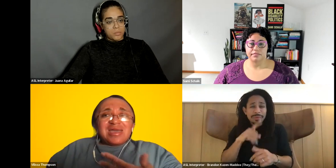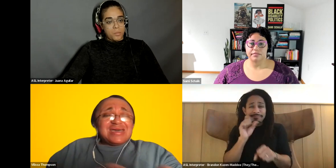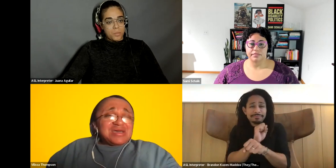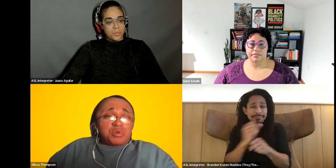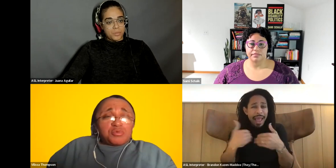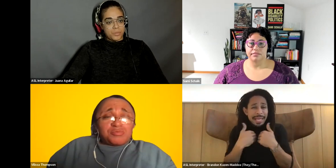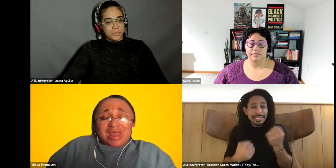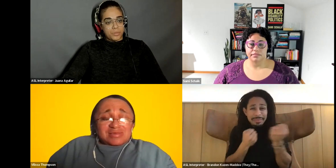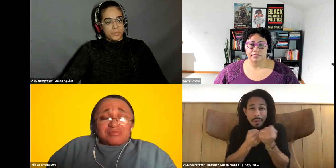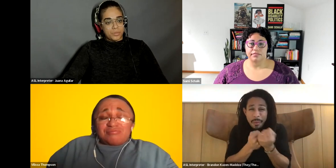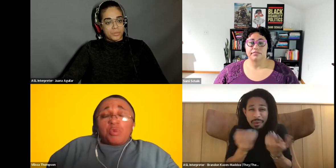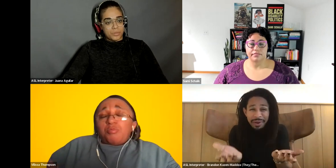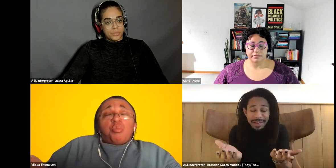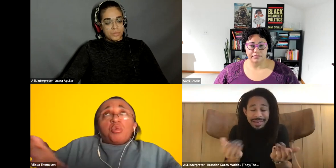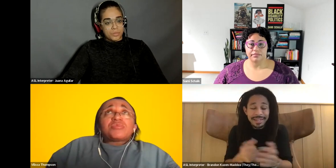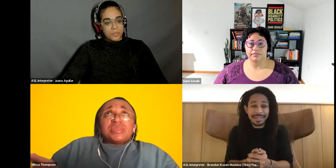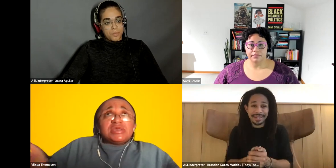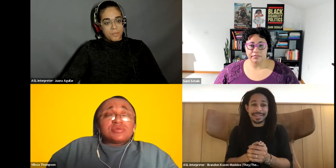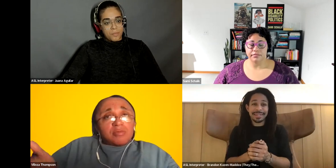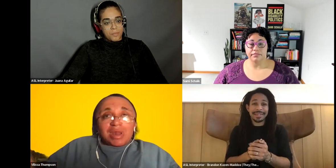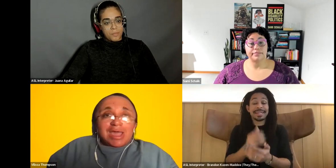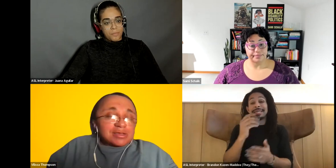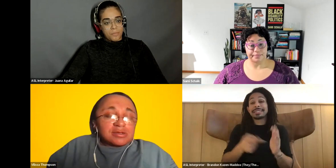Vilissa Thompson: add one more black. Nope, one more thing to that black.